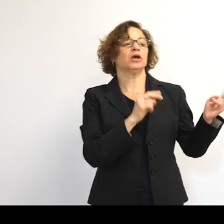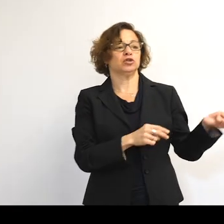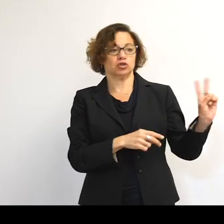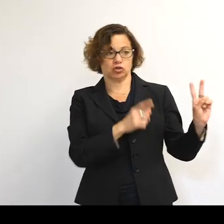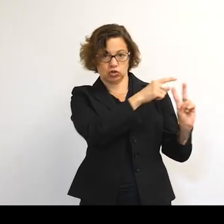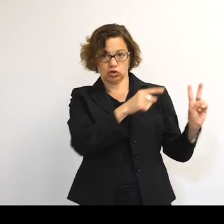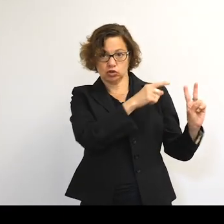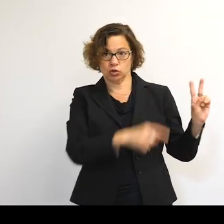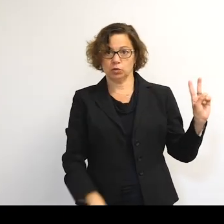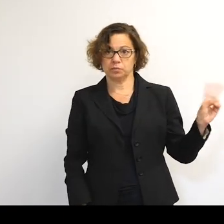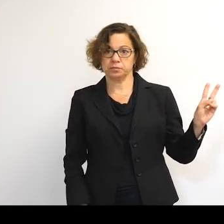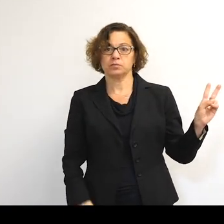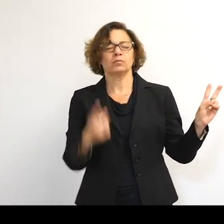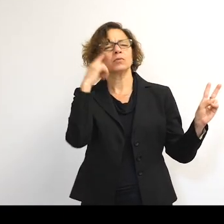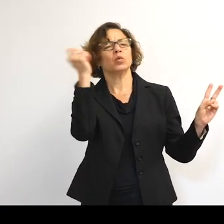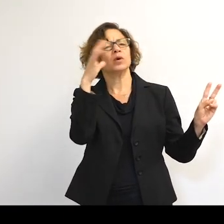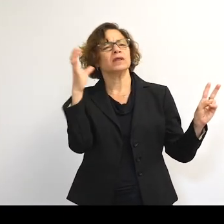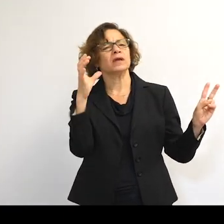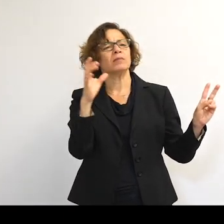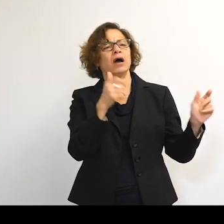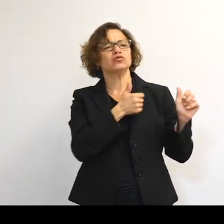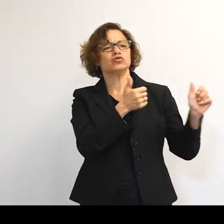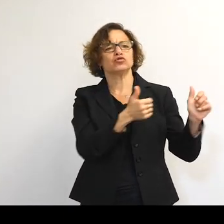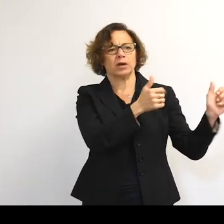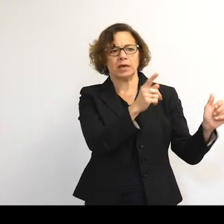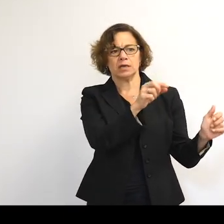And then we can think about tracing their paths.